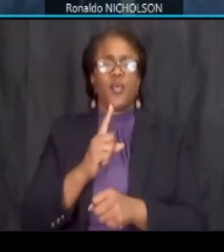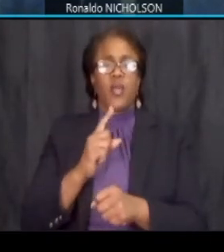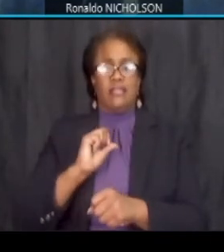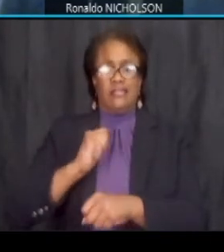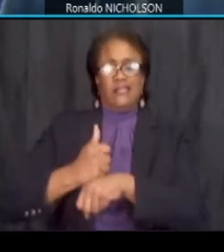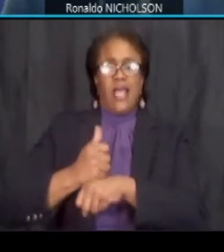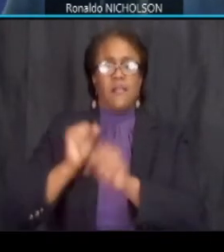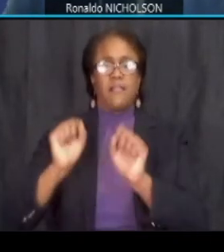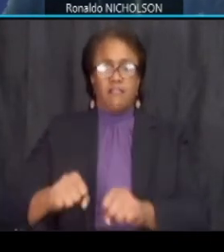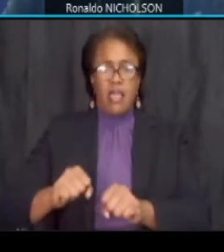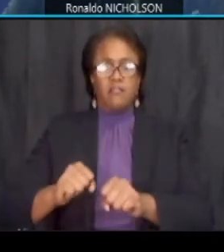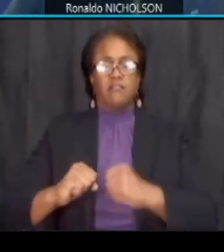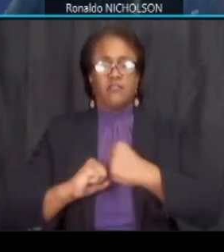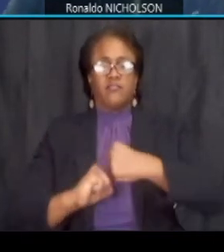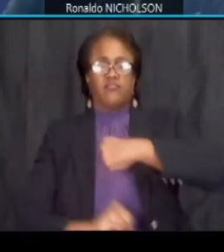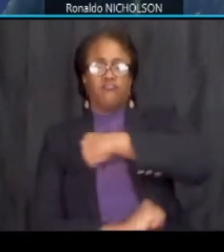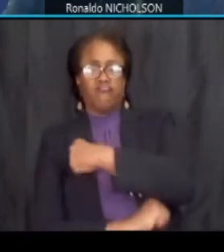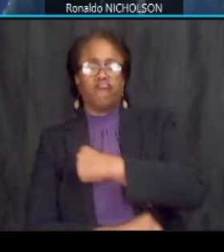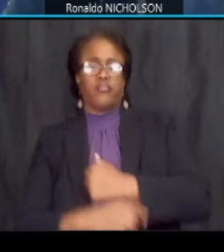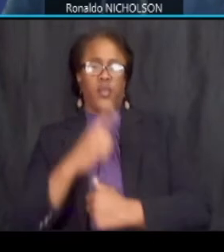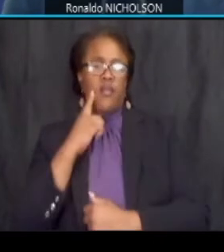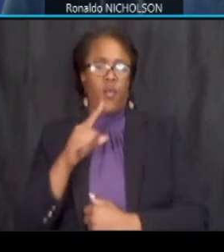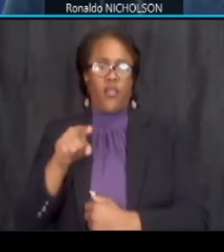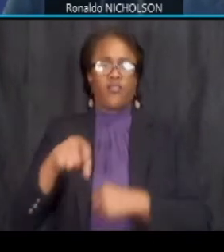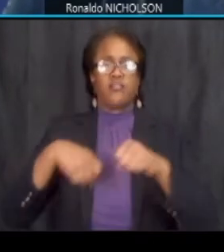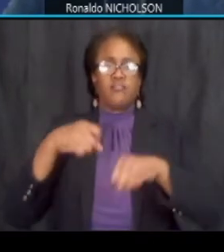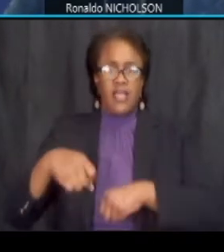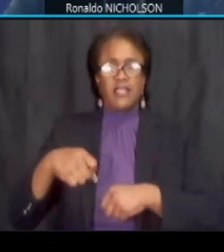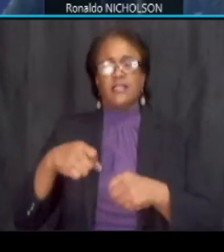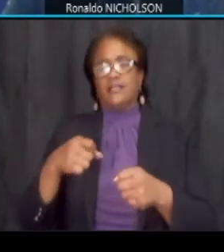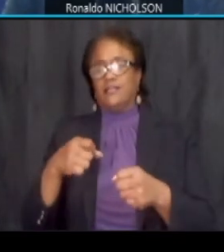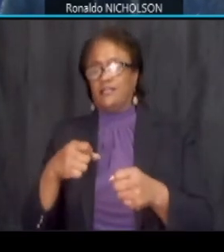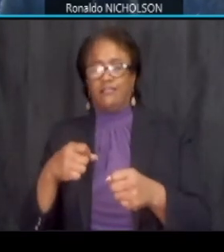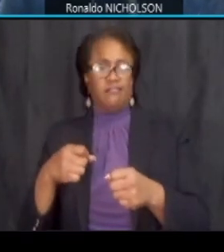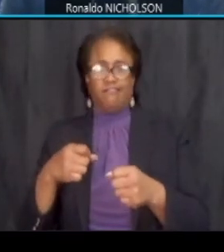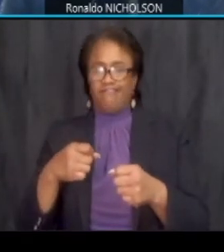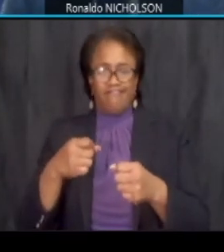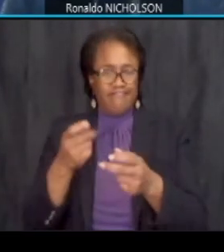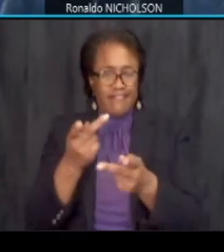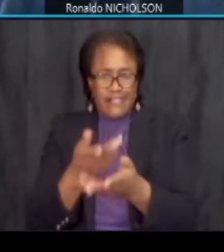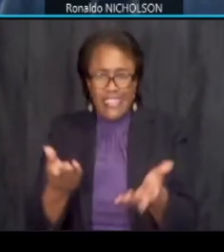facilities new biking facilities on that south side which will continue the east capital street